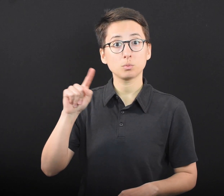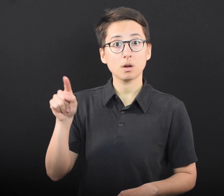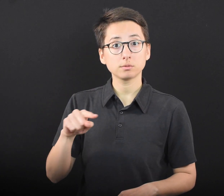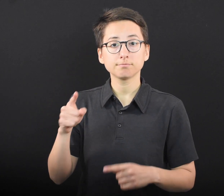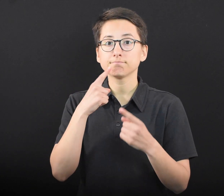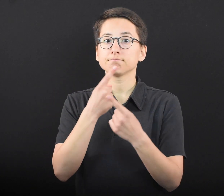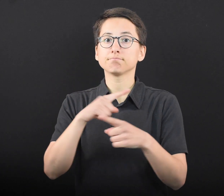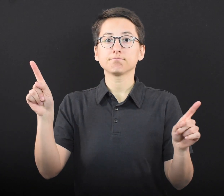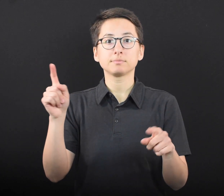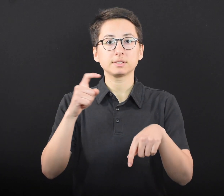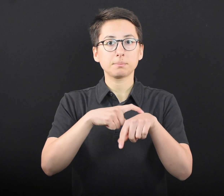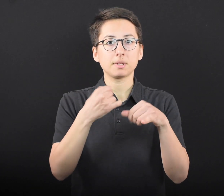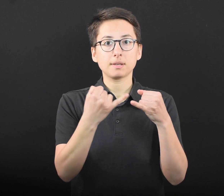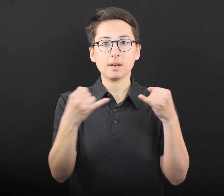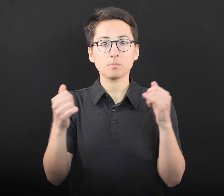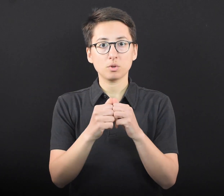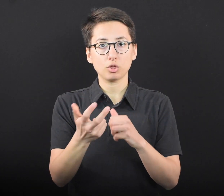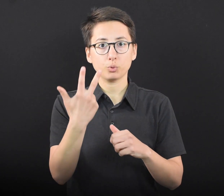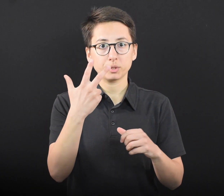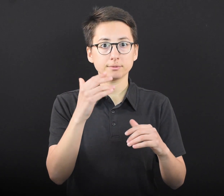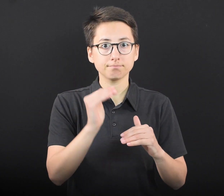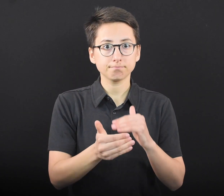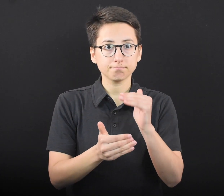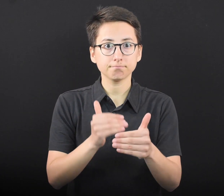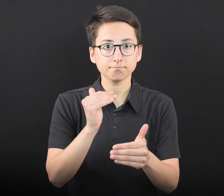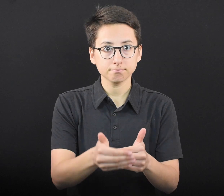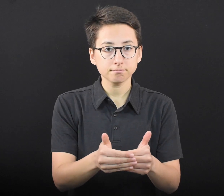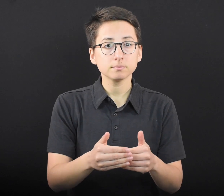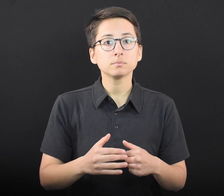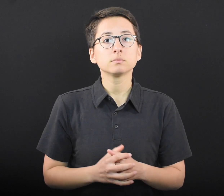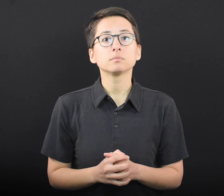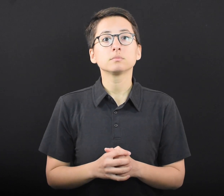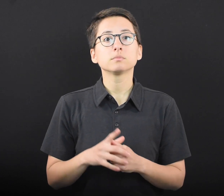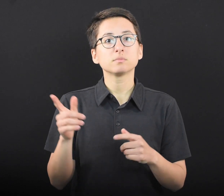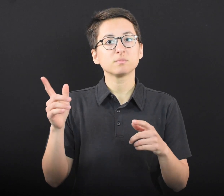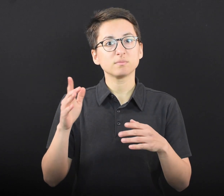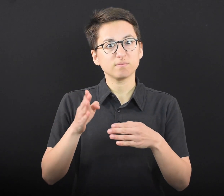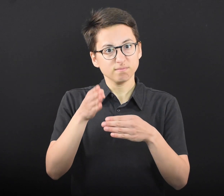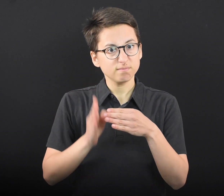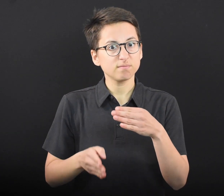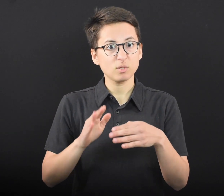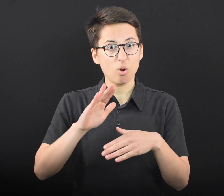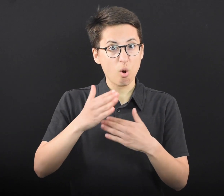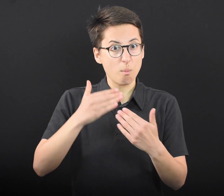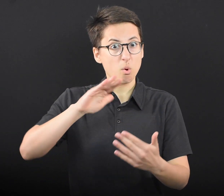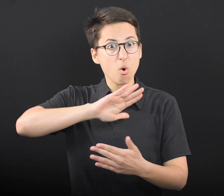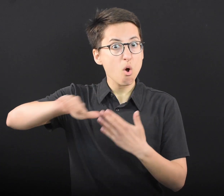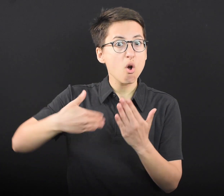timeline to end nearly all state COVID-19 restrictions by May 28,